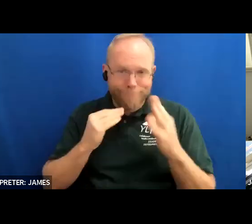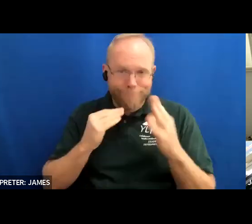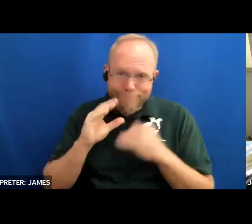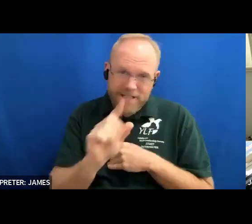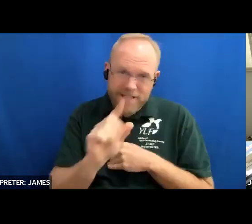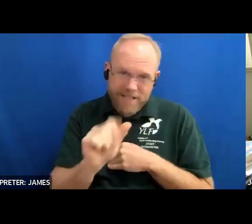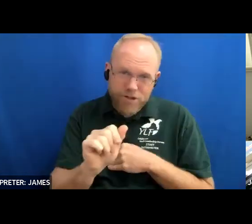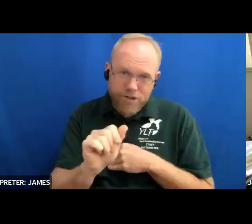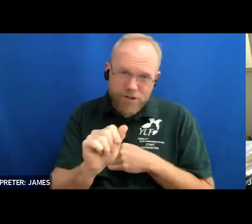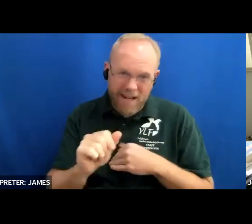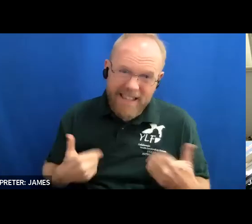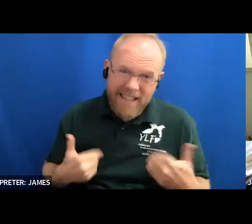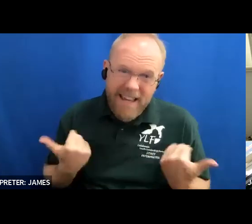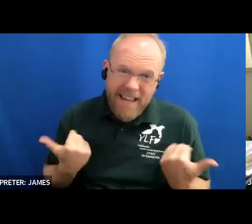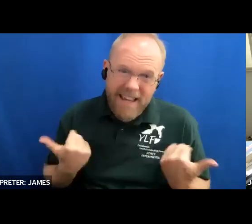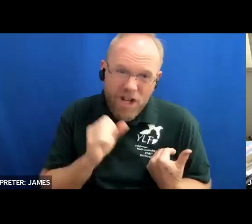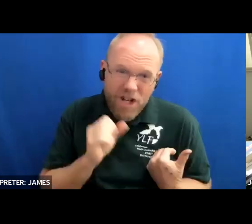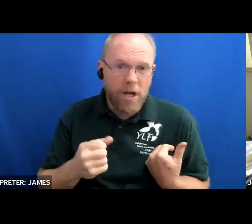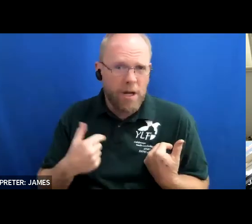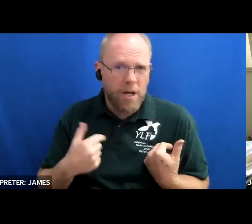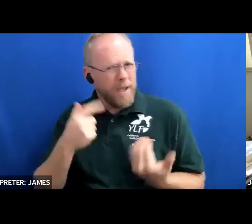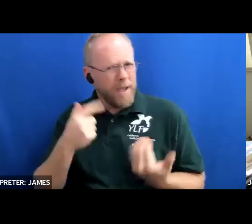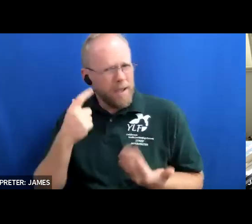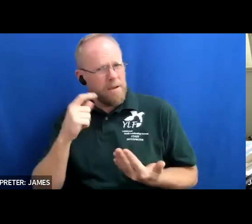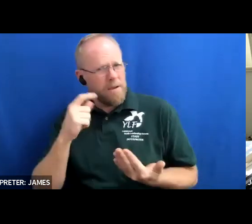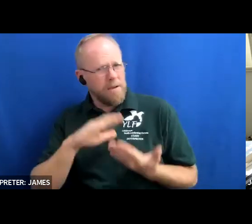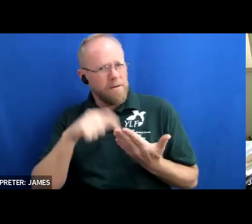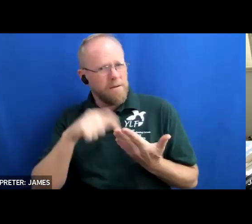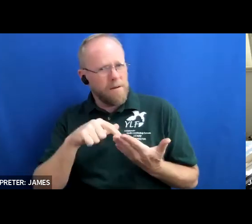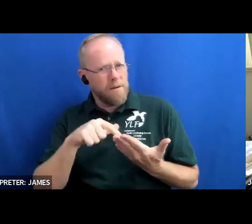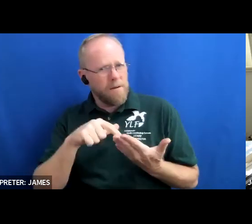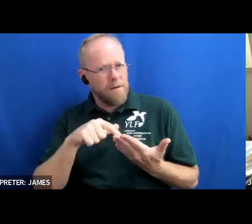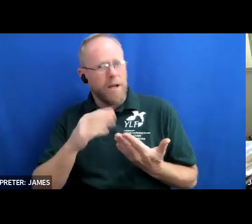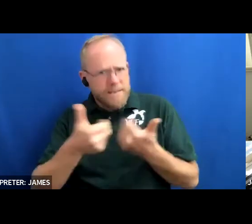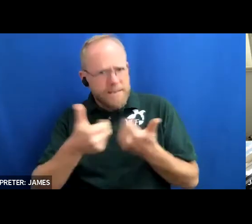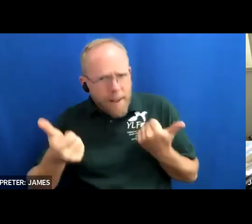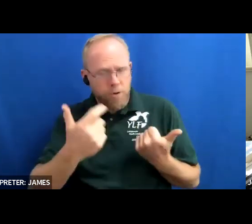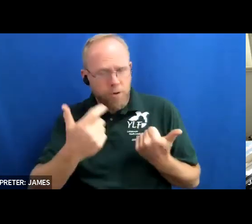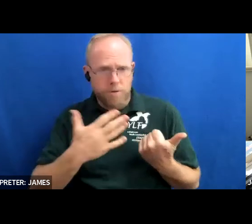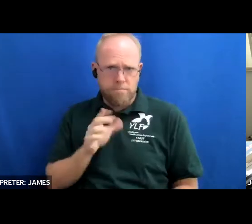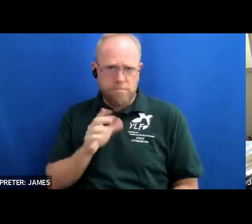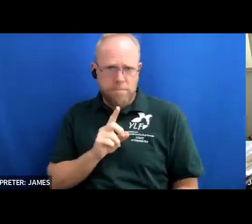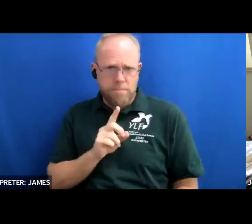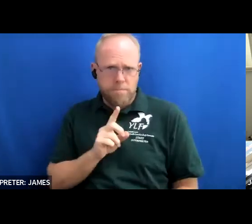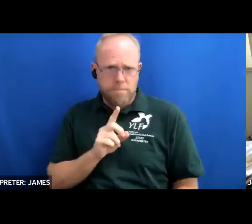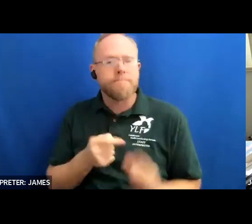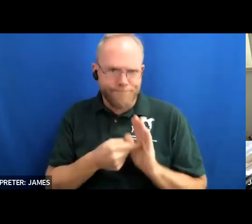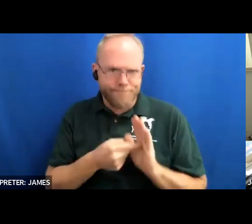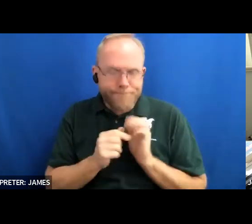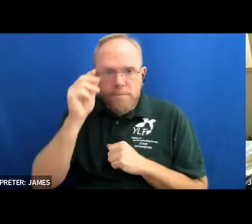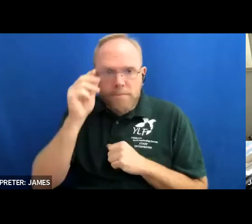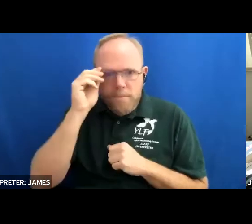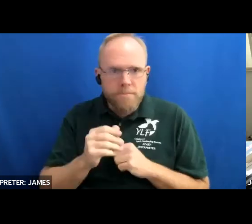aware of being separated because of my disability for instance when my mom was trying to find a